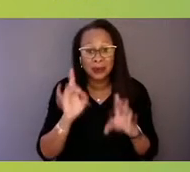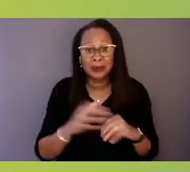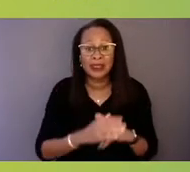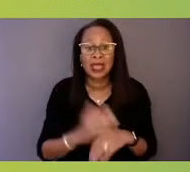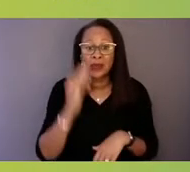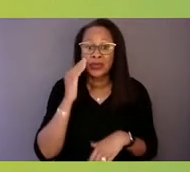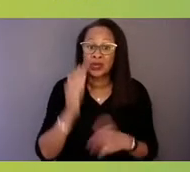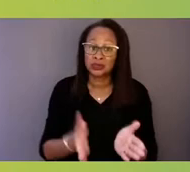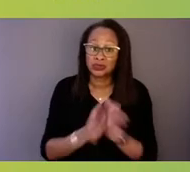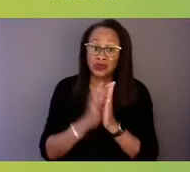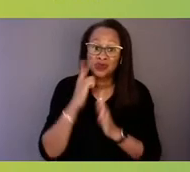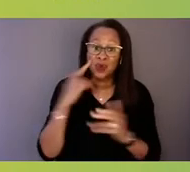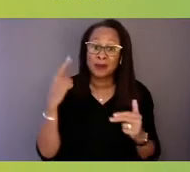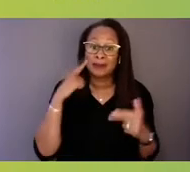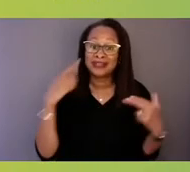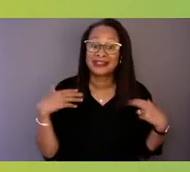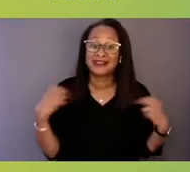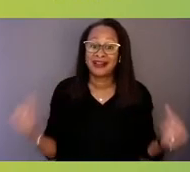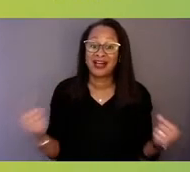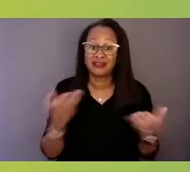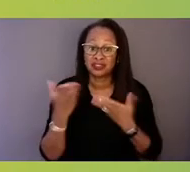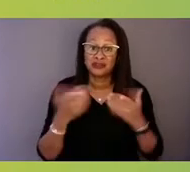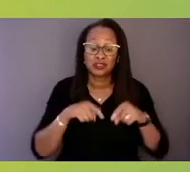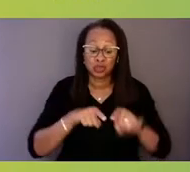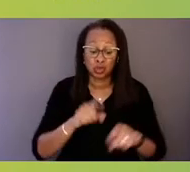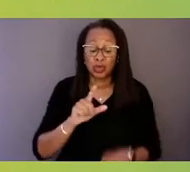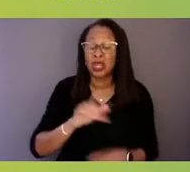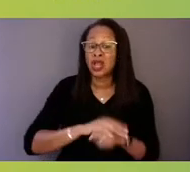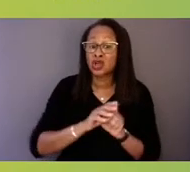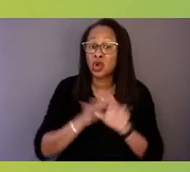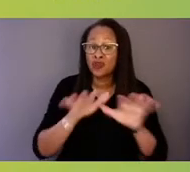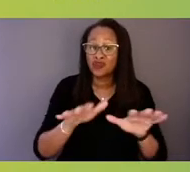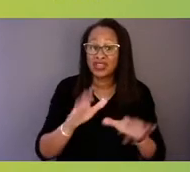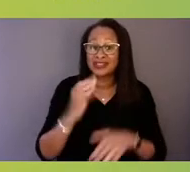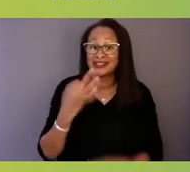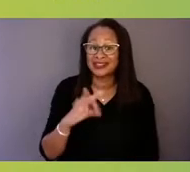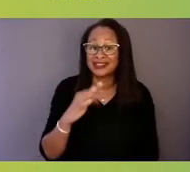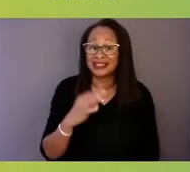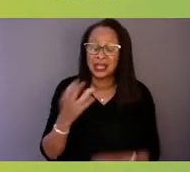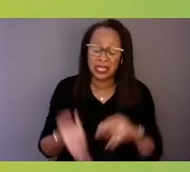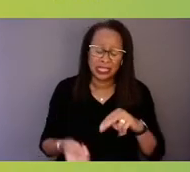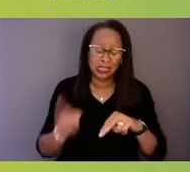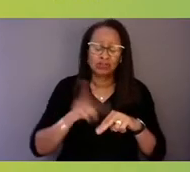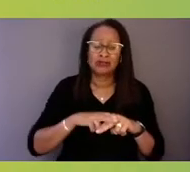during COVID-19 increased exponentially, and we need to do something to be able to meet there,